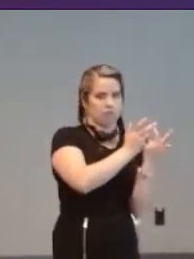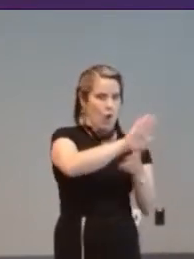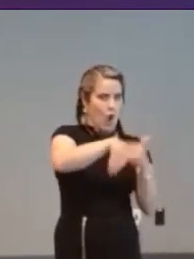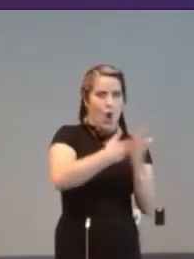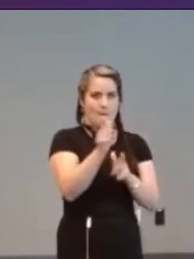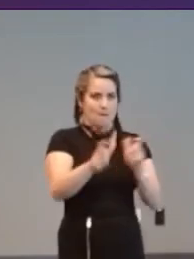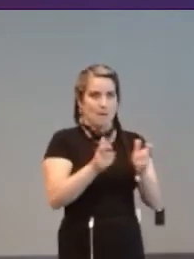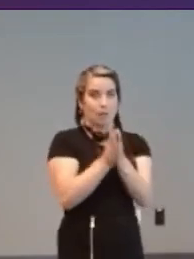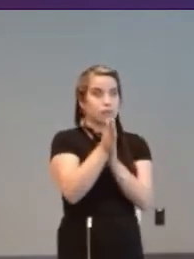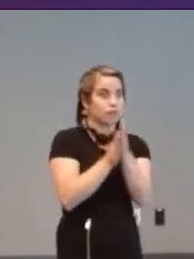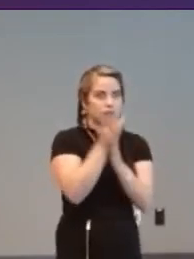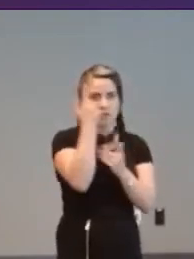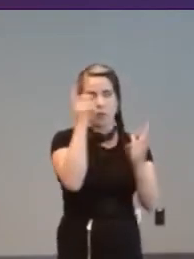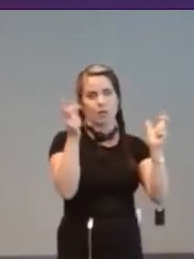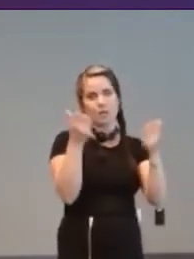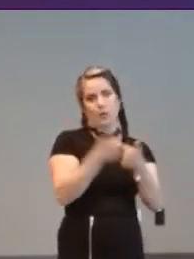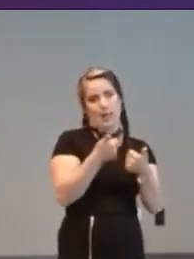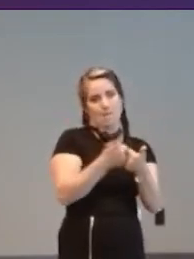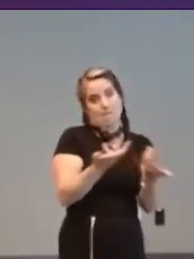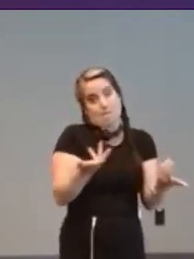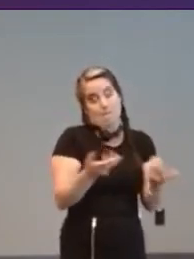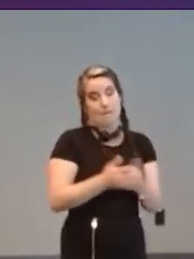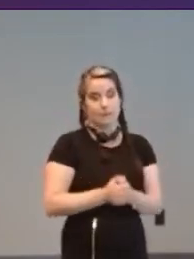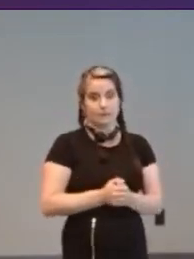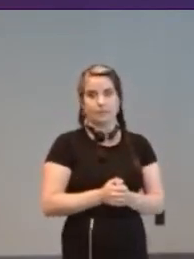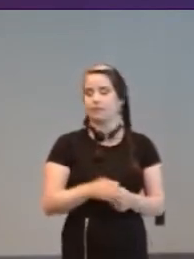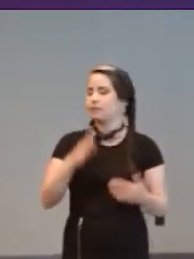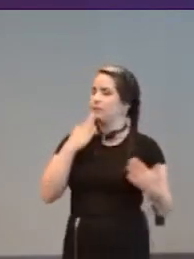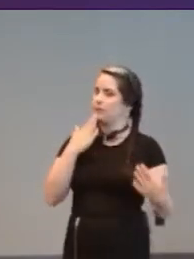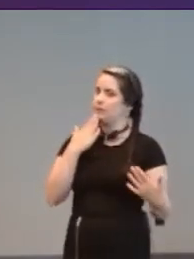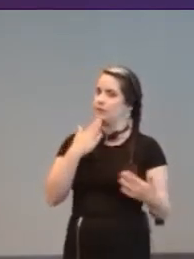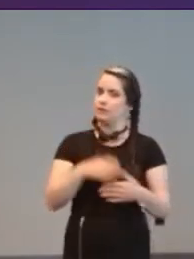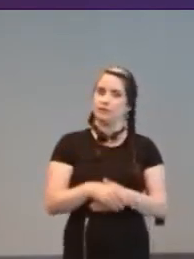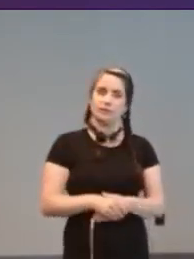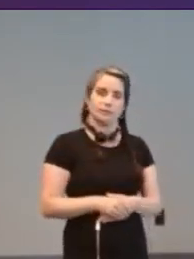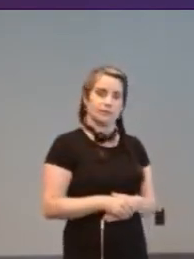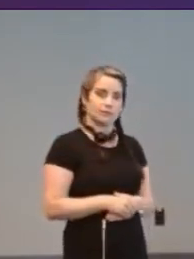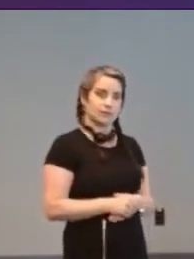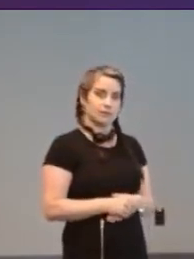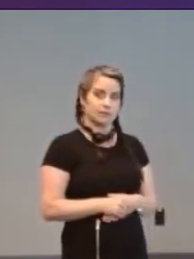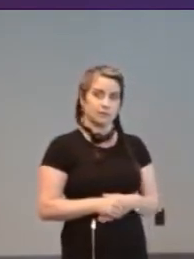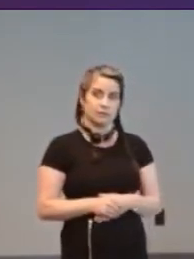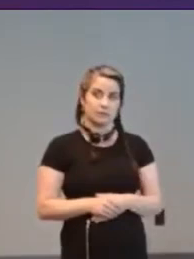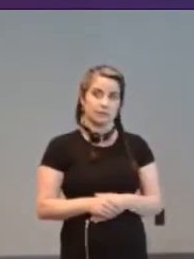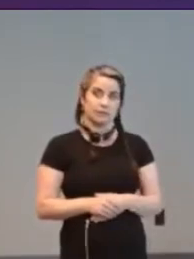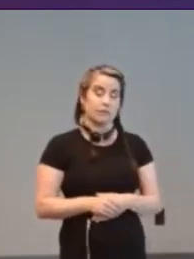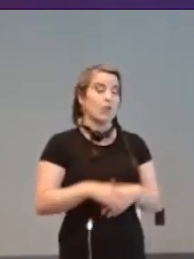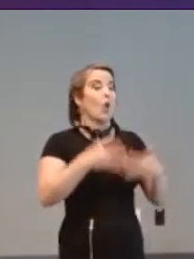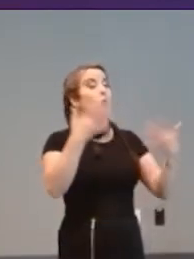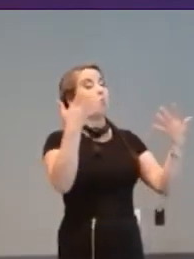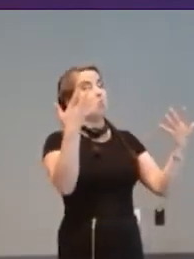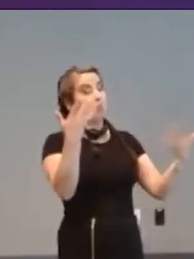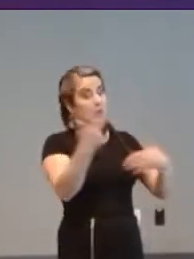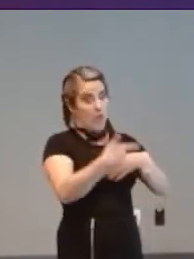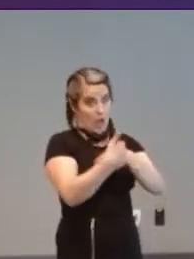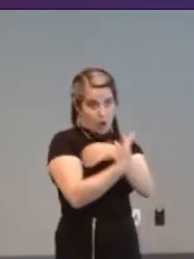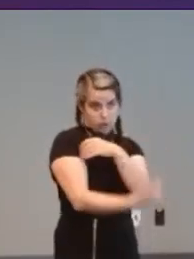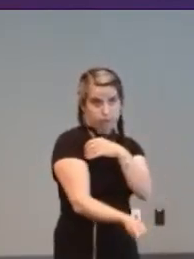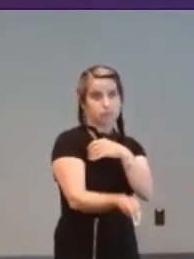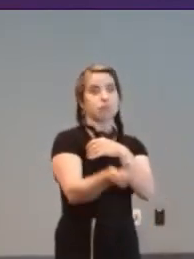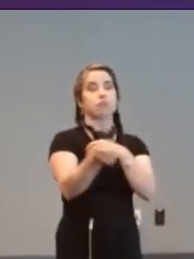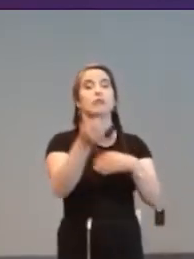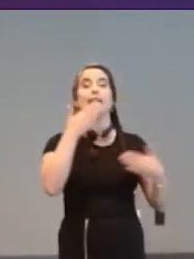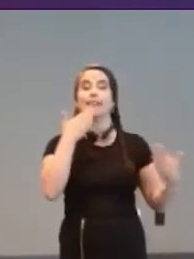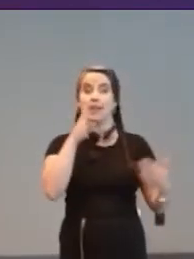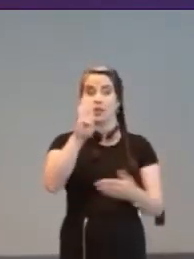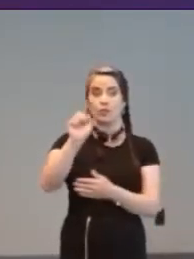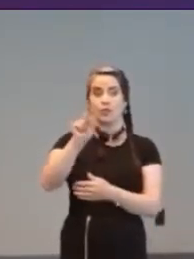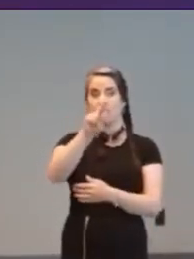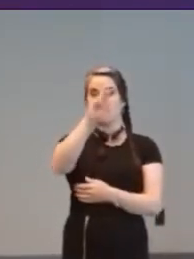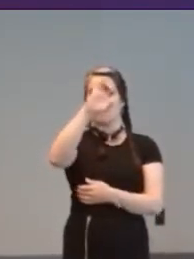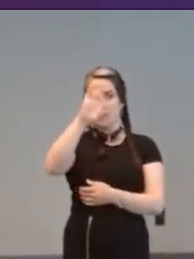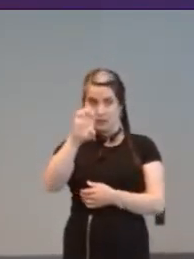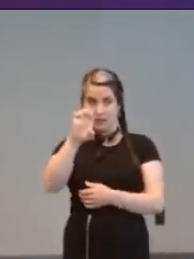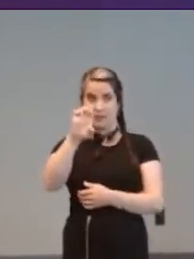out so. [Hugo] Thanks, so that's about it thank you very much Barrie again deserve a deserve a hand